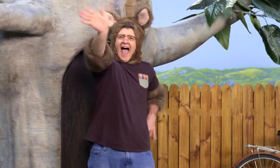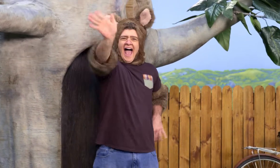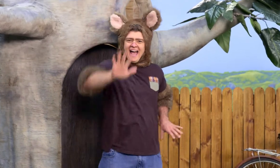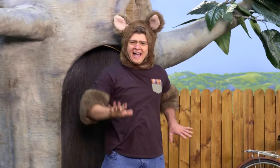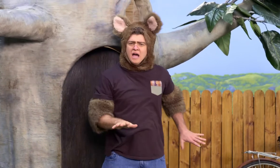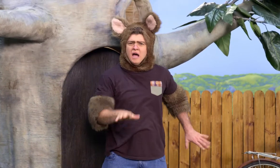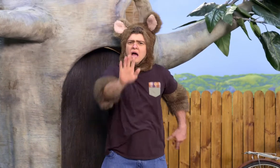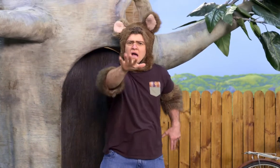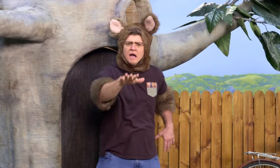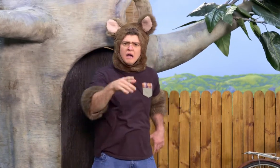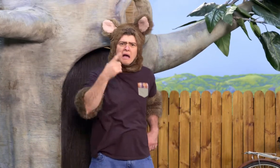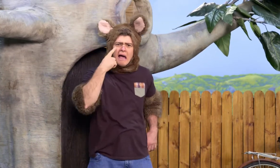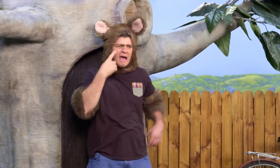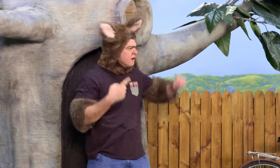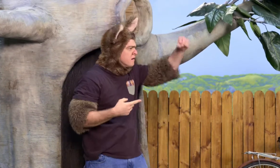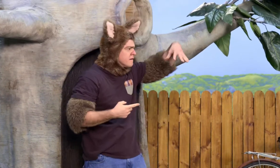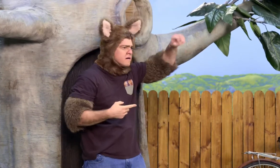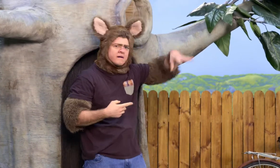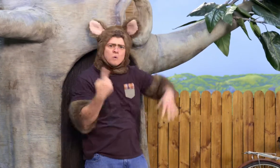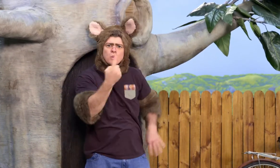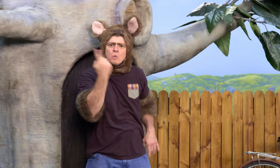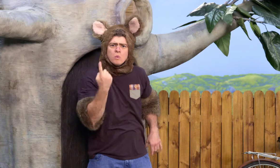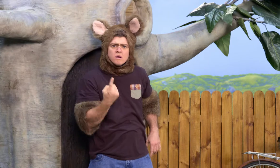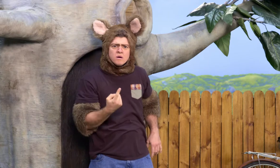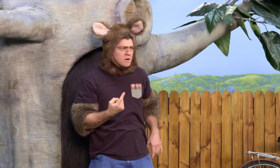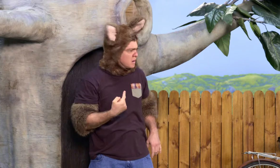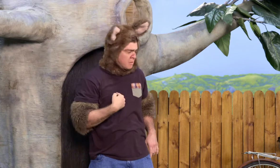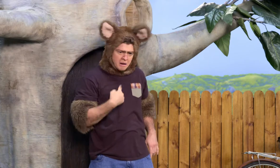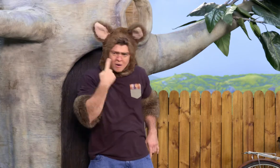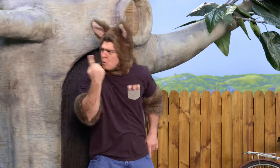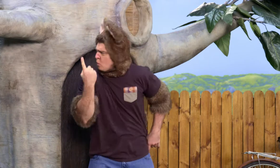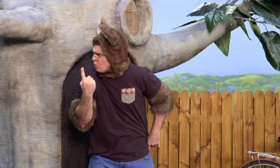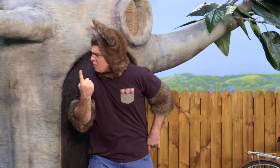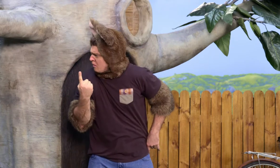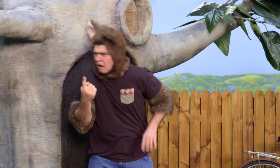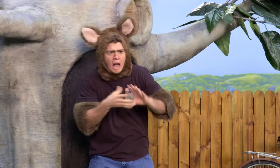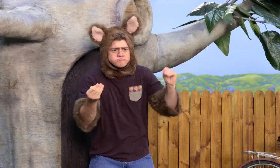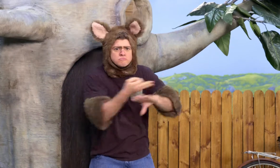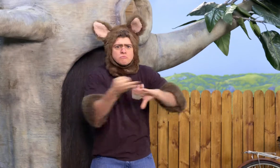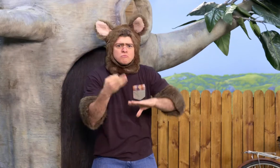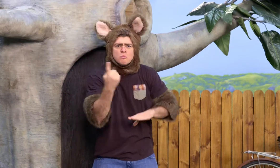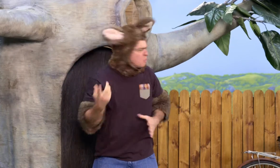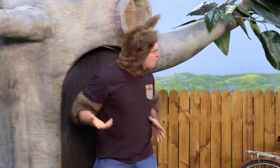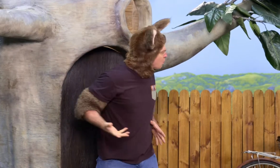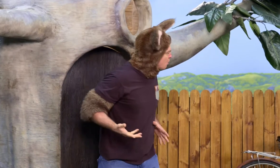Oh, hello, everyone! Did you see who flashed my doorbell? Hmm. Who was it? There's nobody out here.